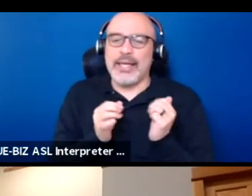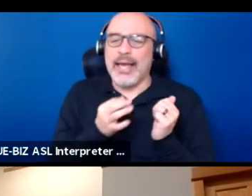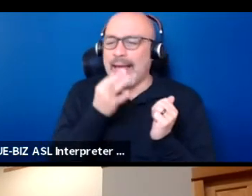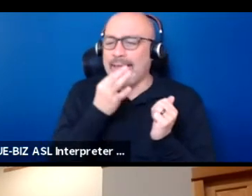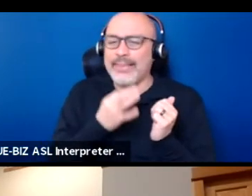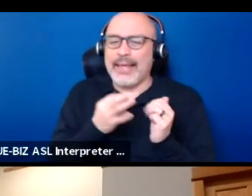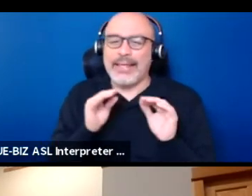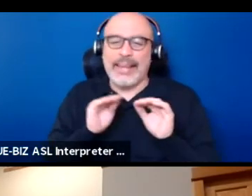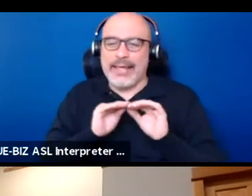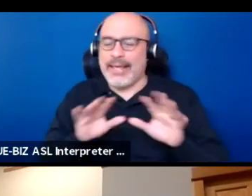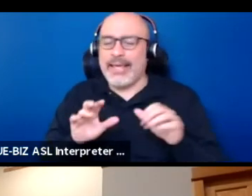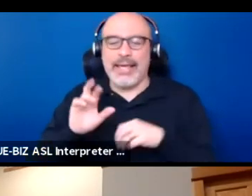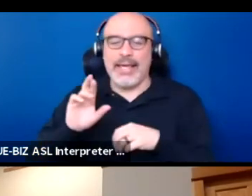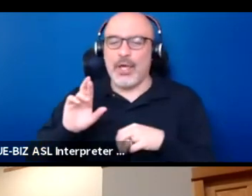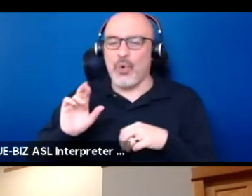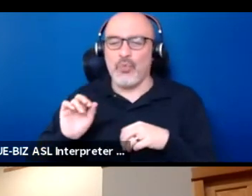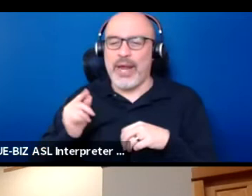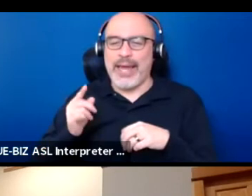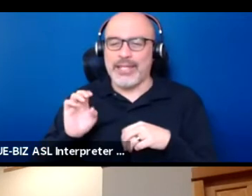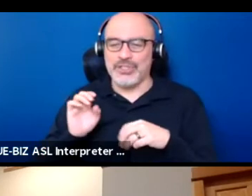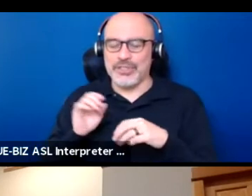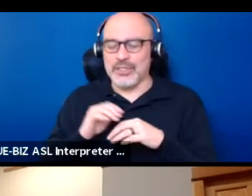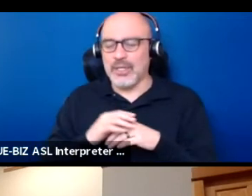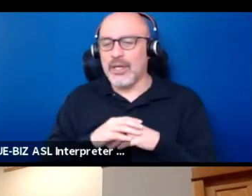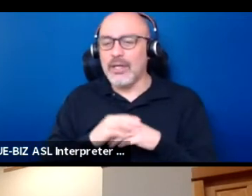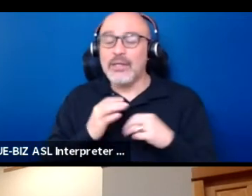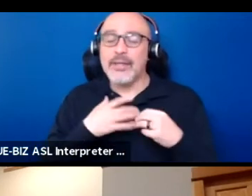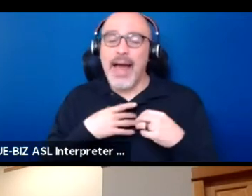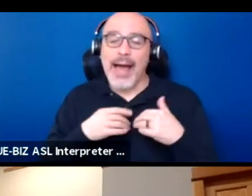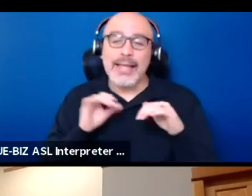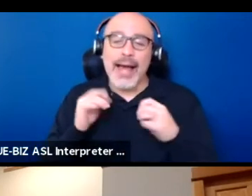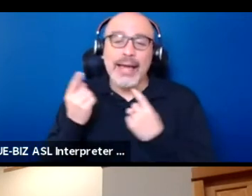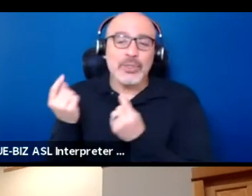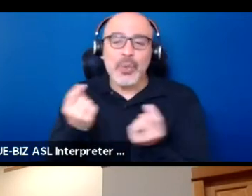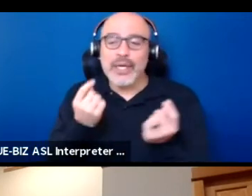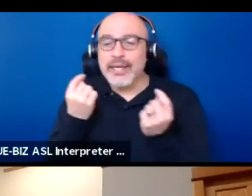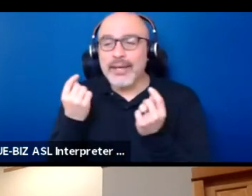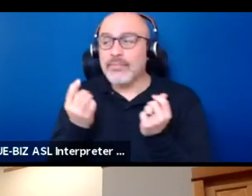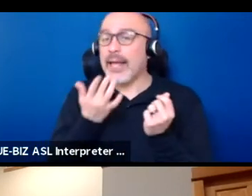I just like doing stuff and I have been able to be lucky enough to do it in the city.